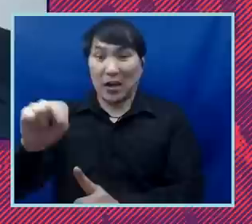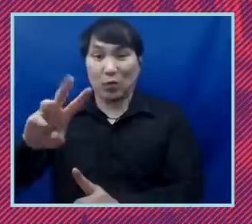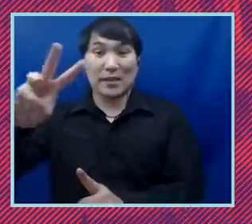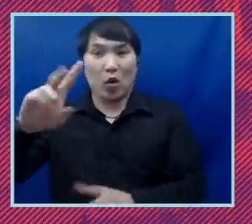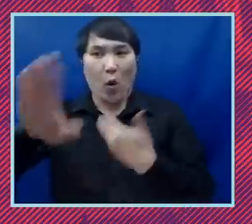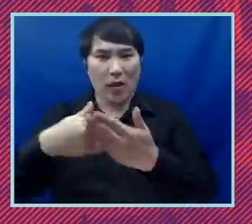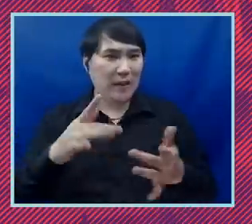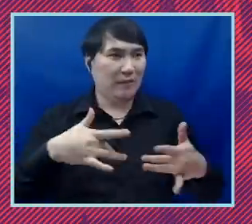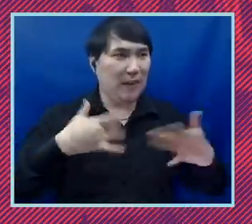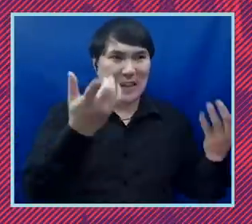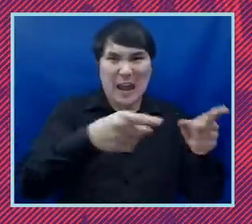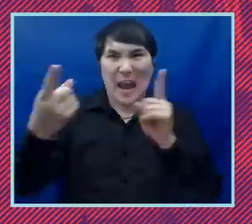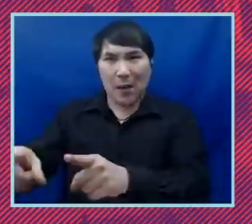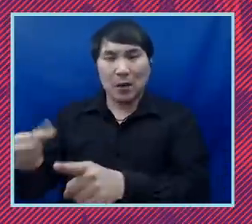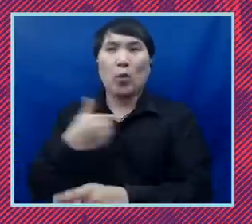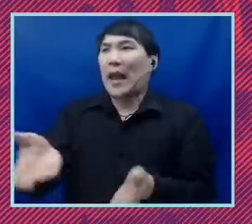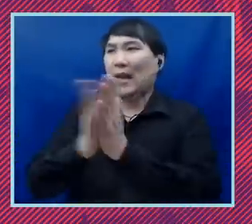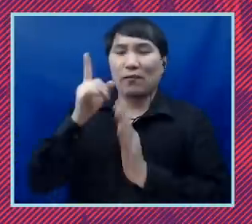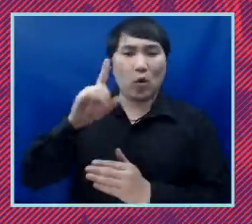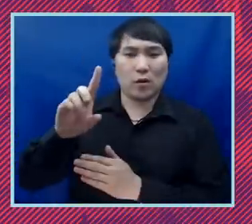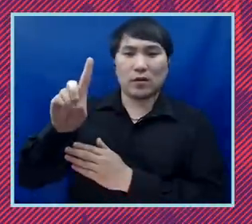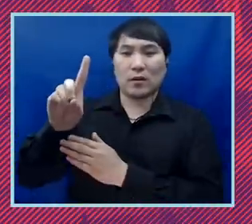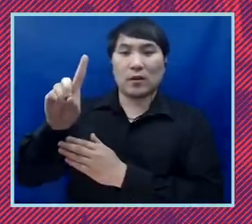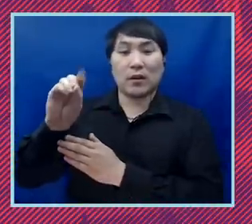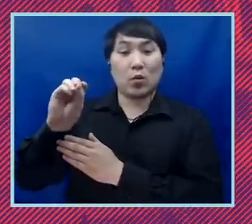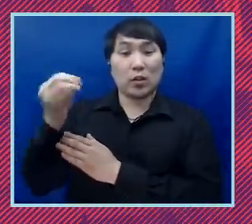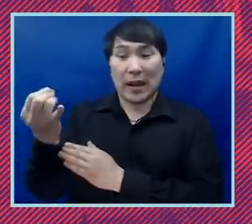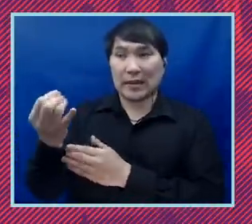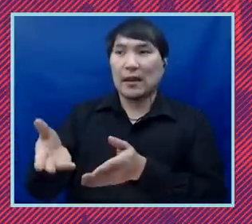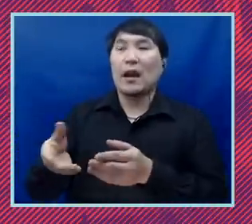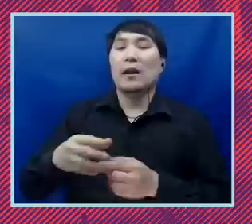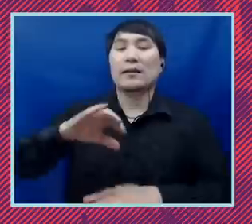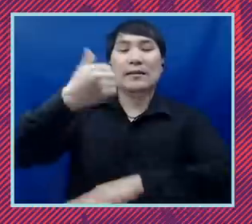We've asked the Department of Justice to appoint a special counsel to investigate, to see if civil